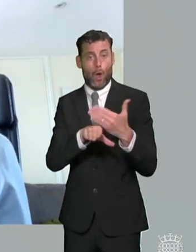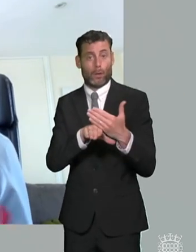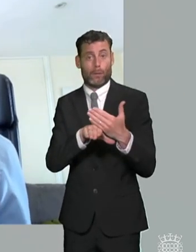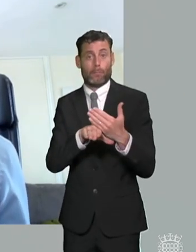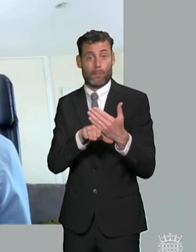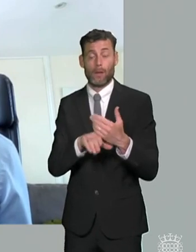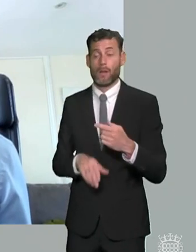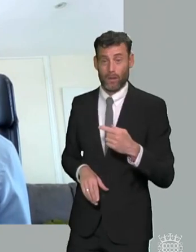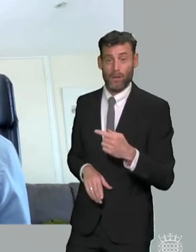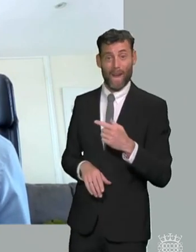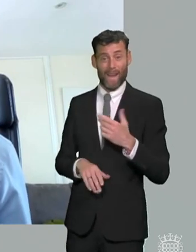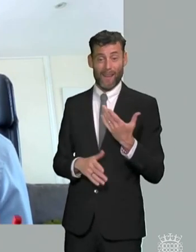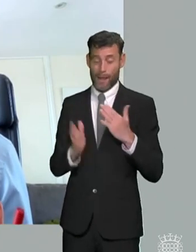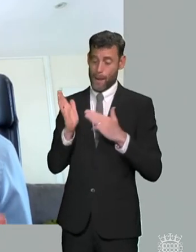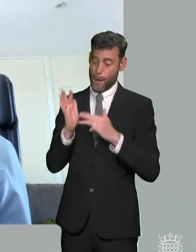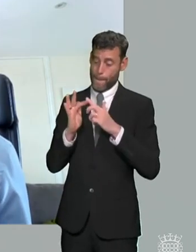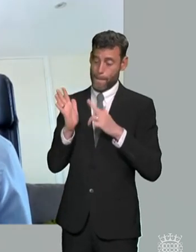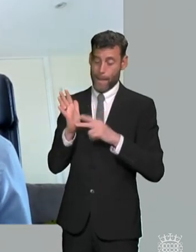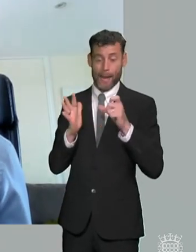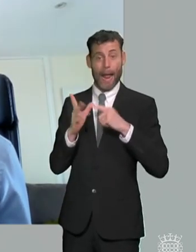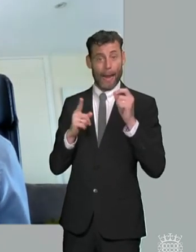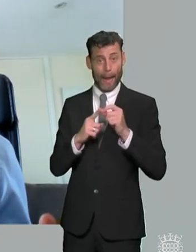and again chances like mencap have done some fantastic research around